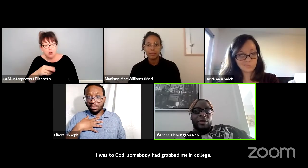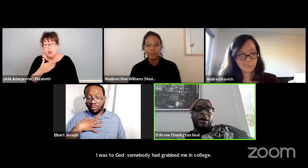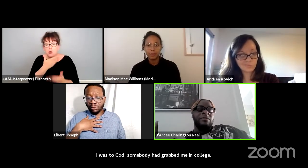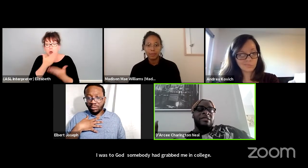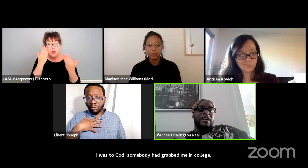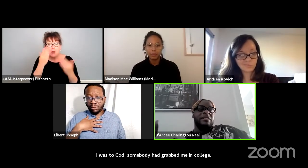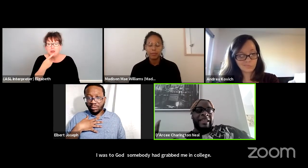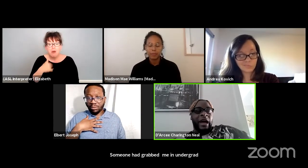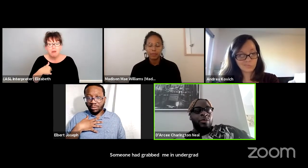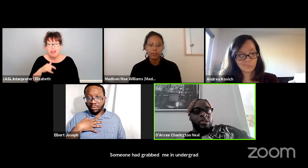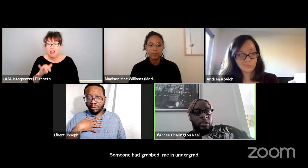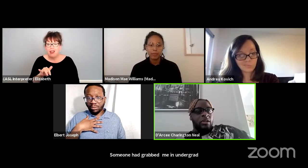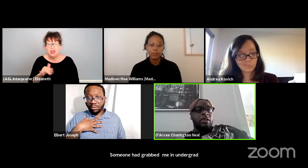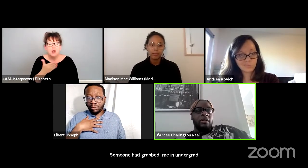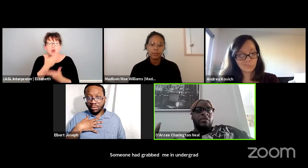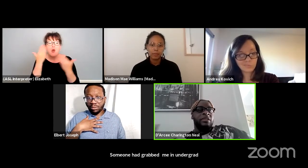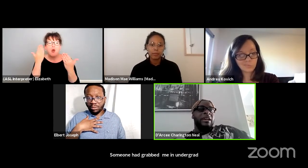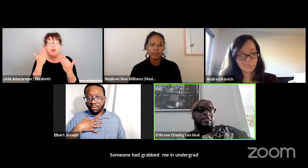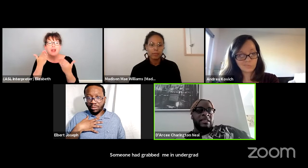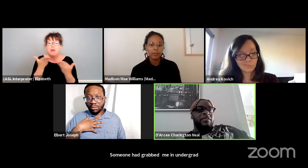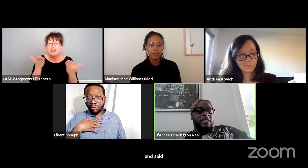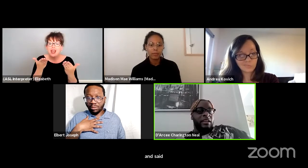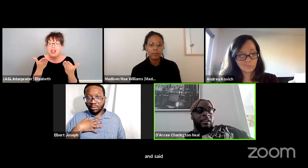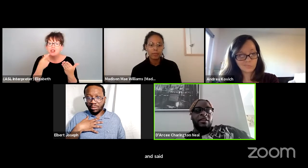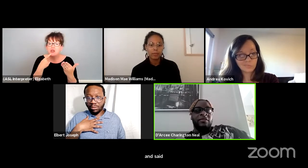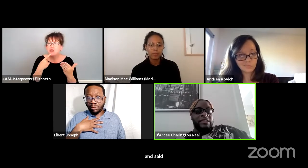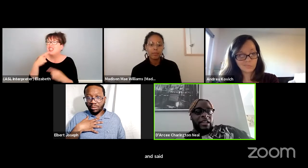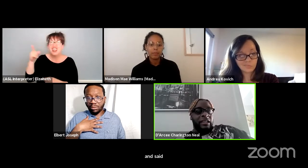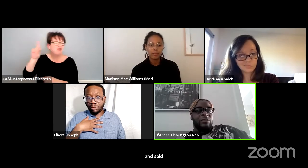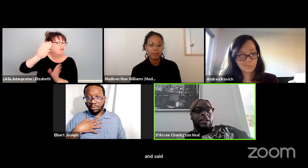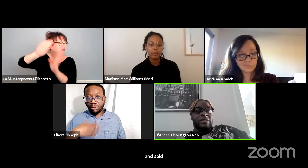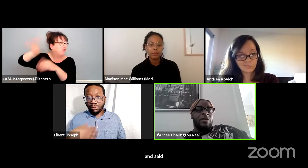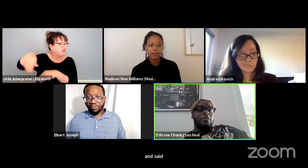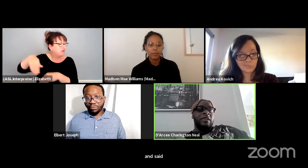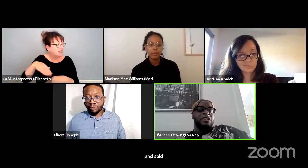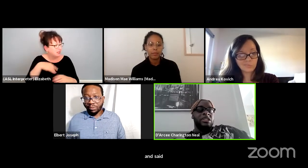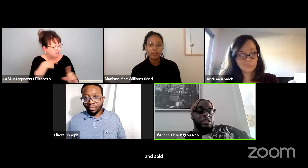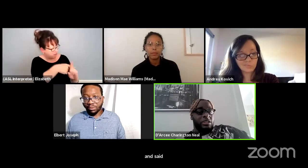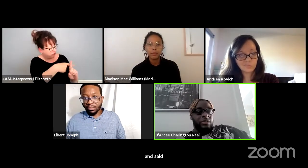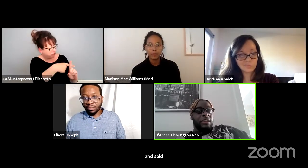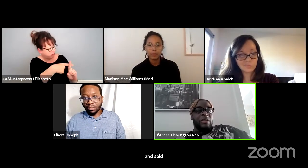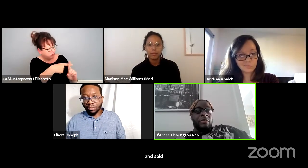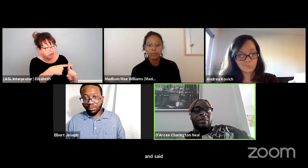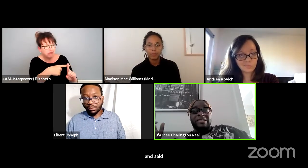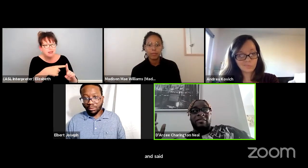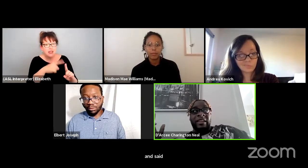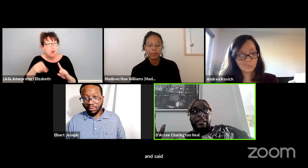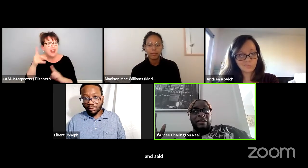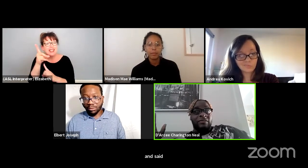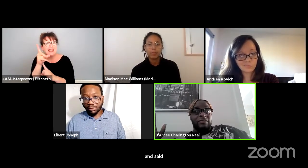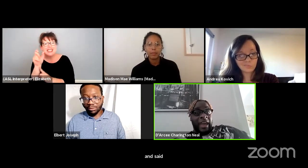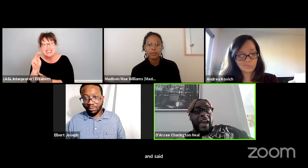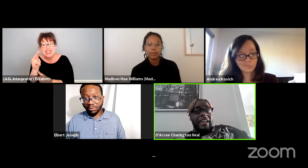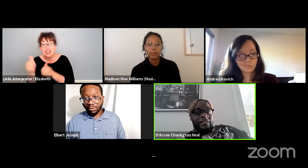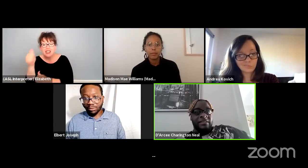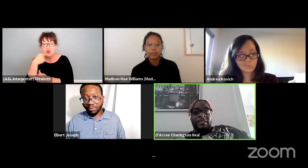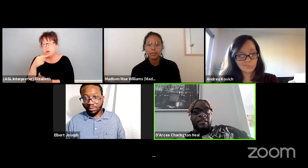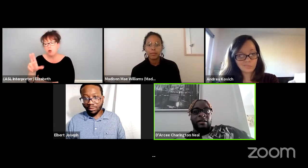Nobody was there to counter the negativity of the dean when he told me that I shouldn't do it. Because if they hadn't, you know